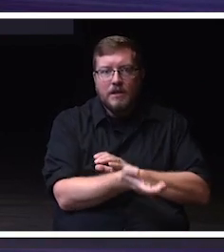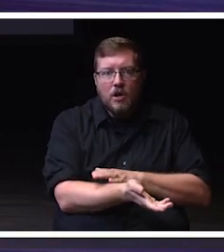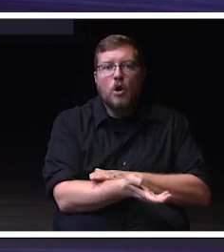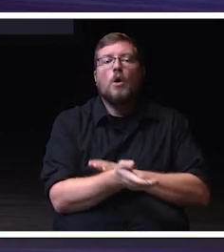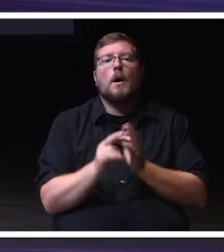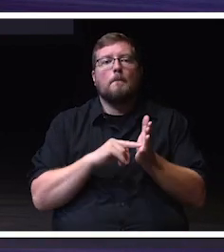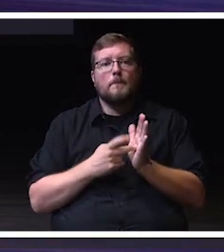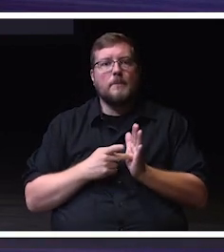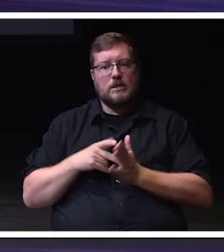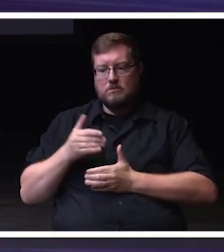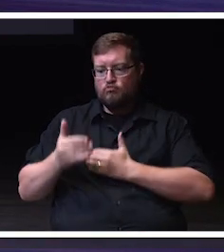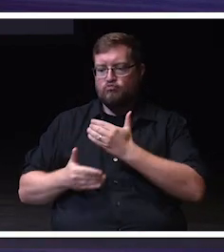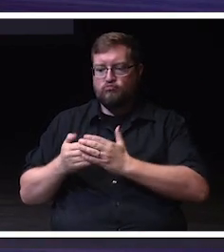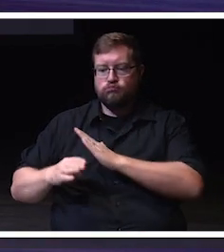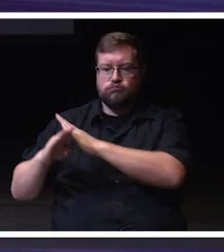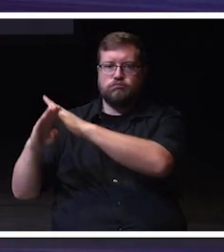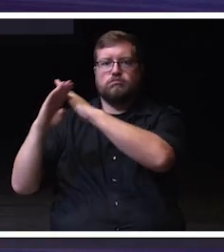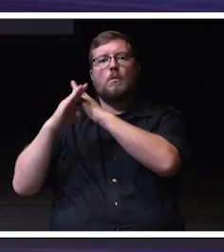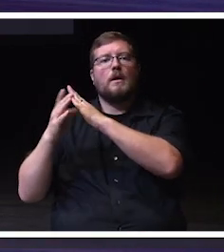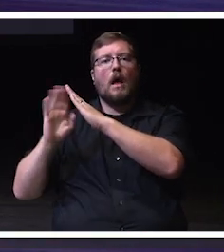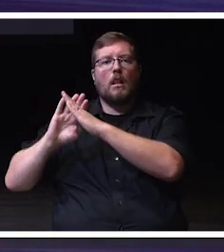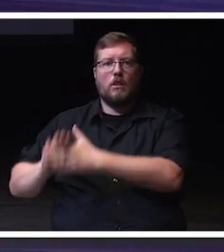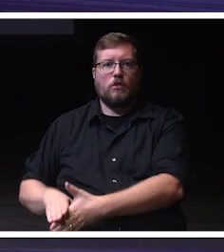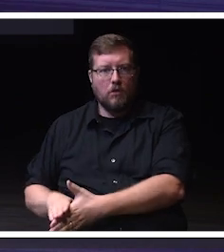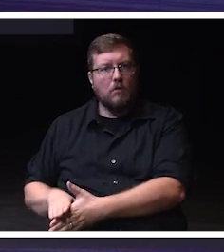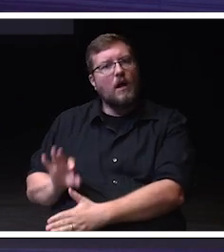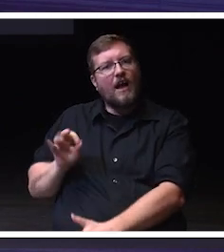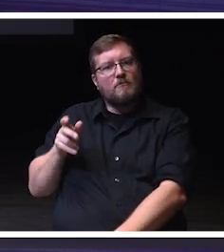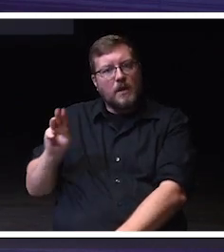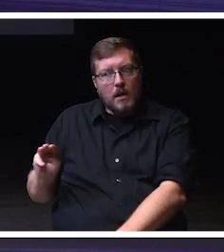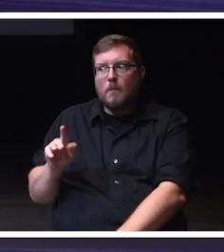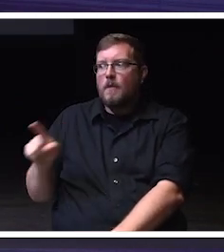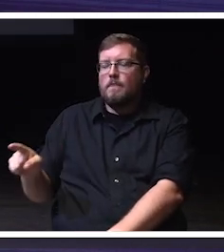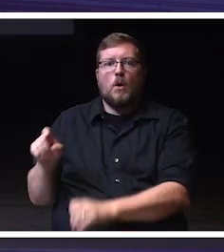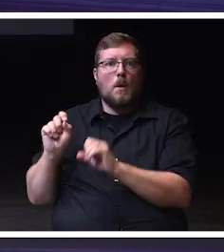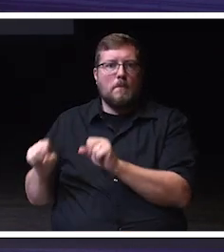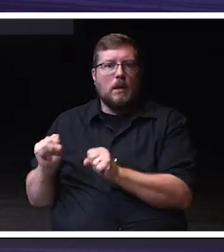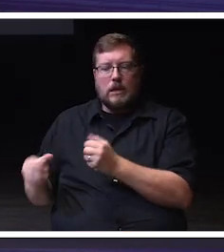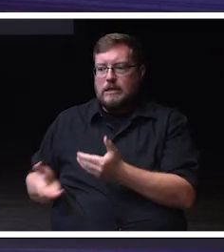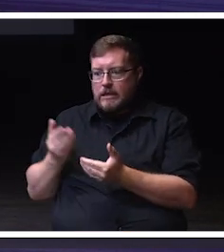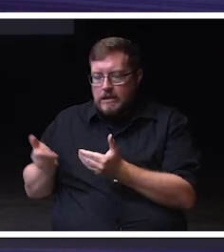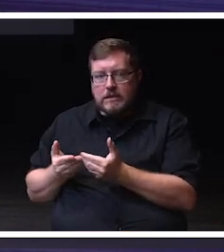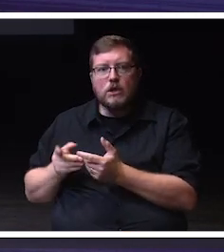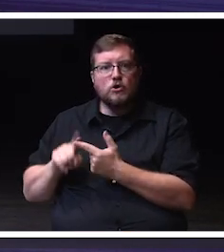that dramatically improved FP&M's ability and ease and coordination when it comes to planning